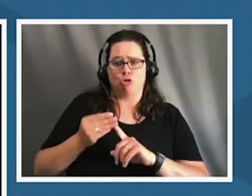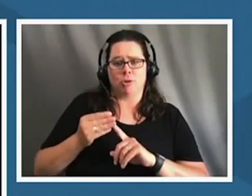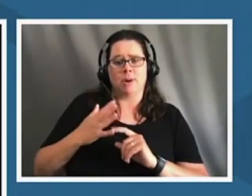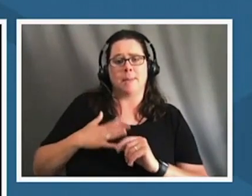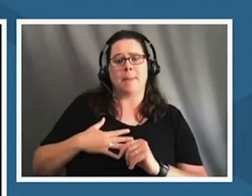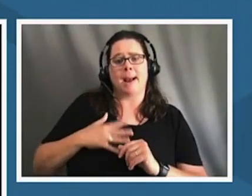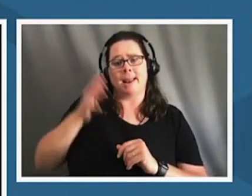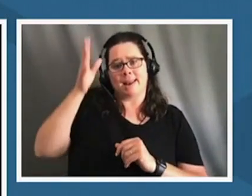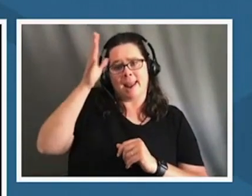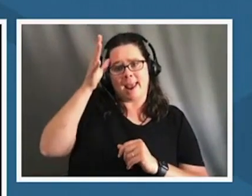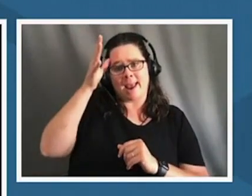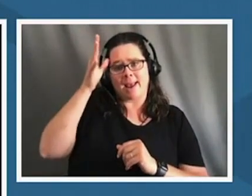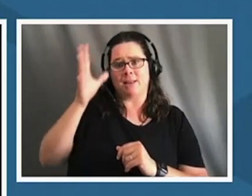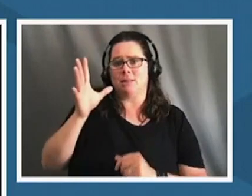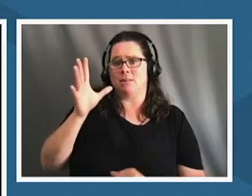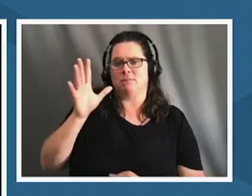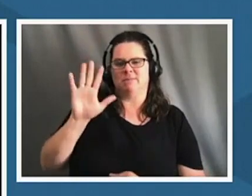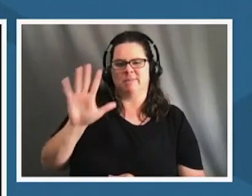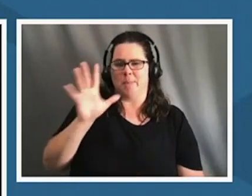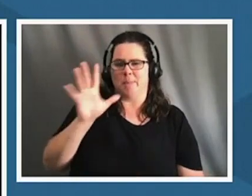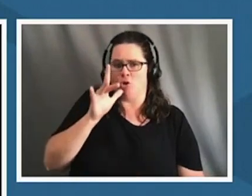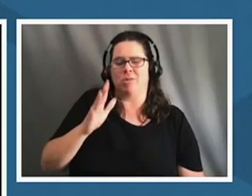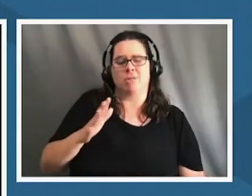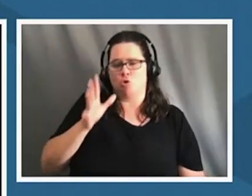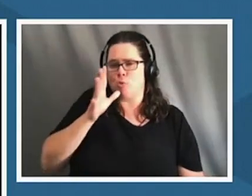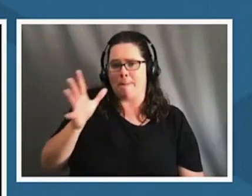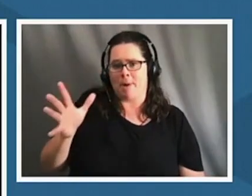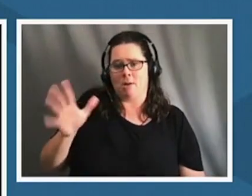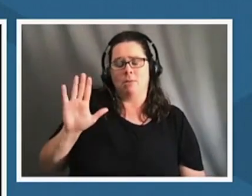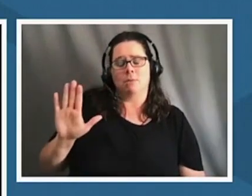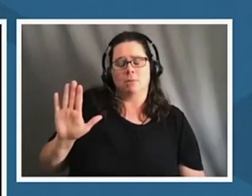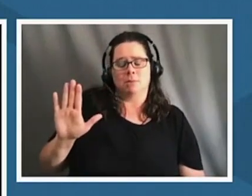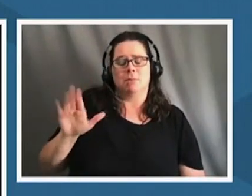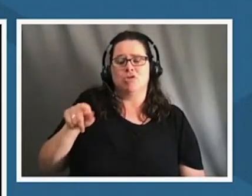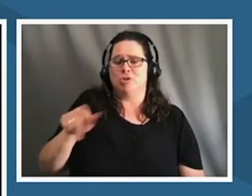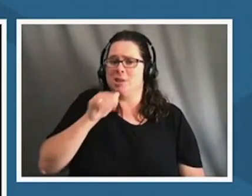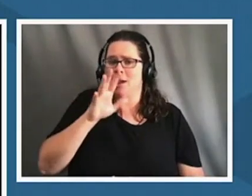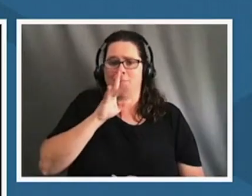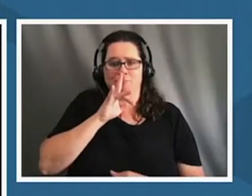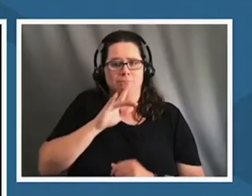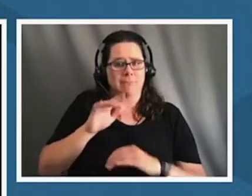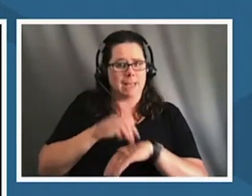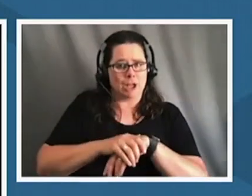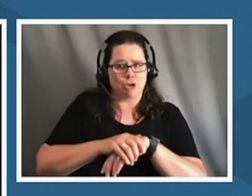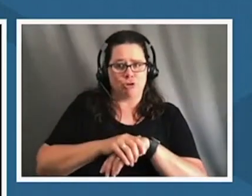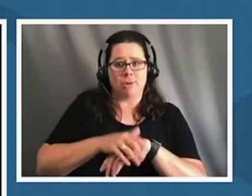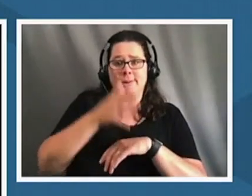grandmother did not speak english and